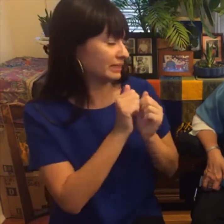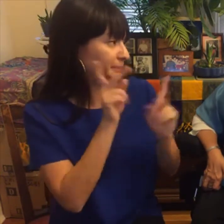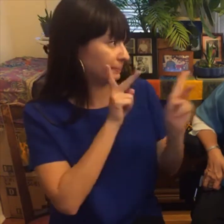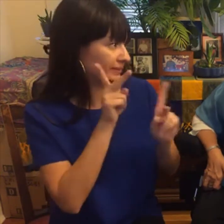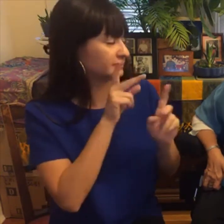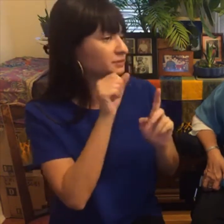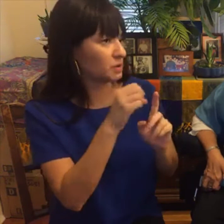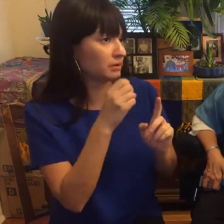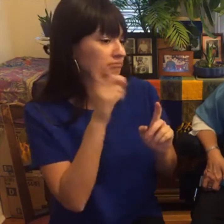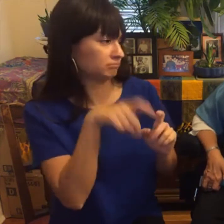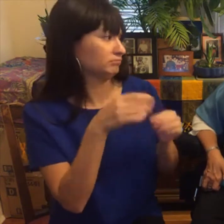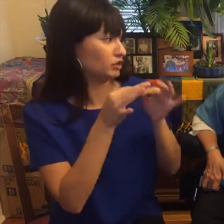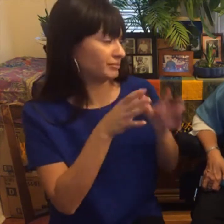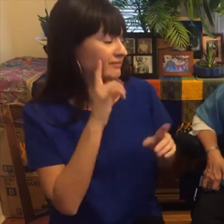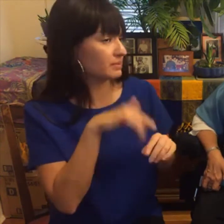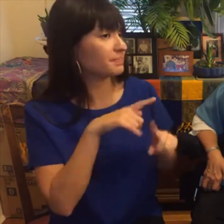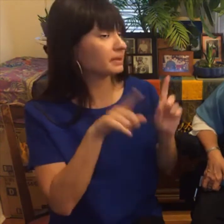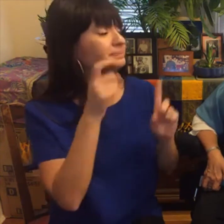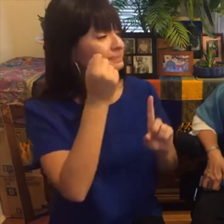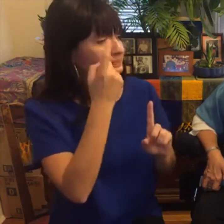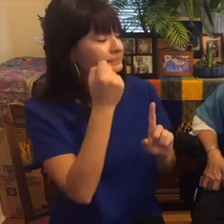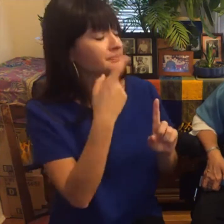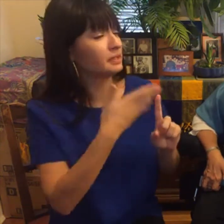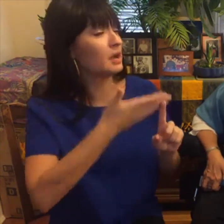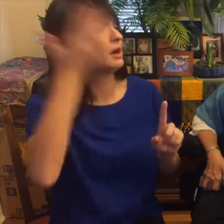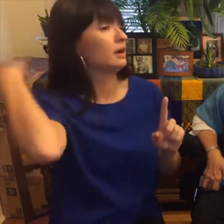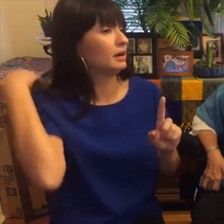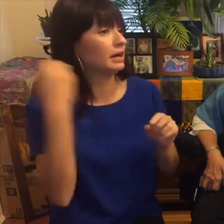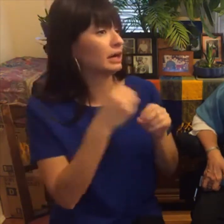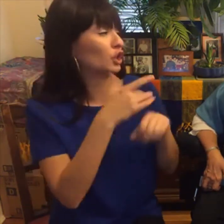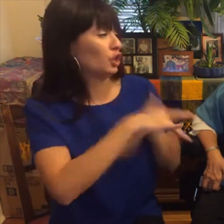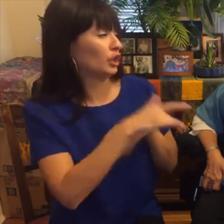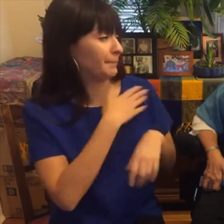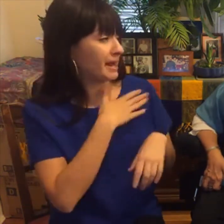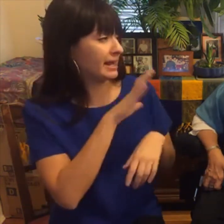with people every day so it was a requirement communication access